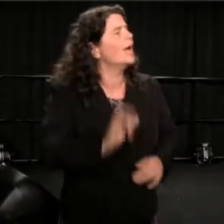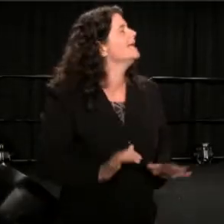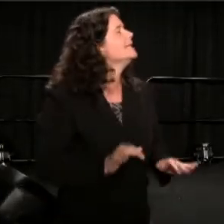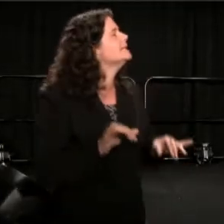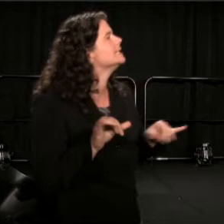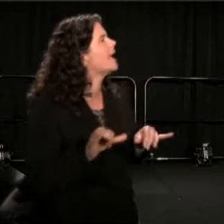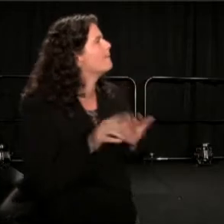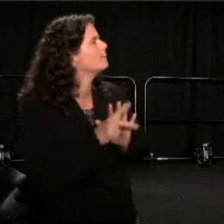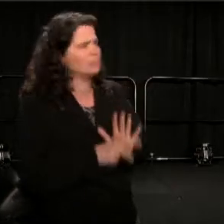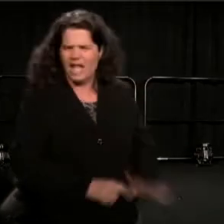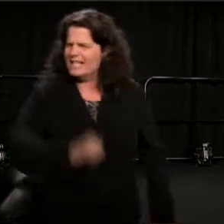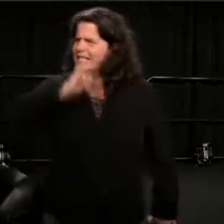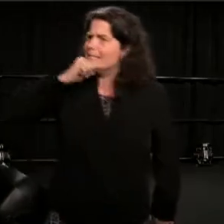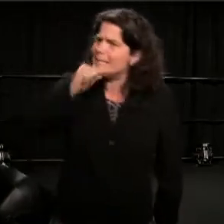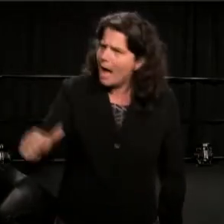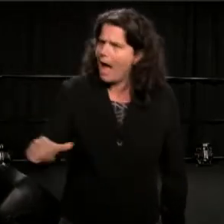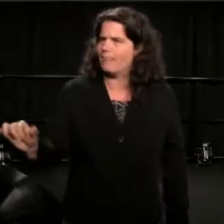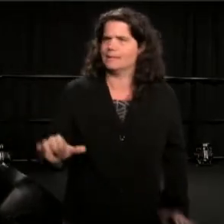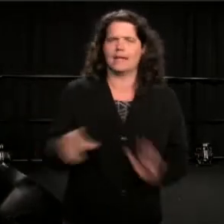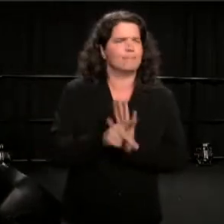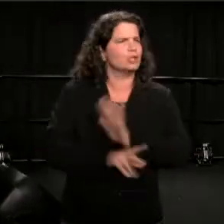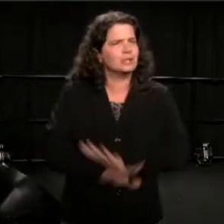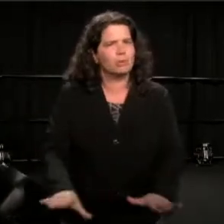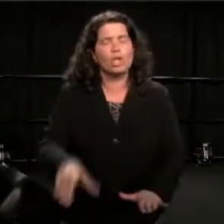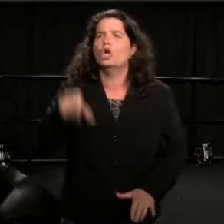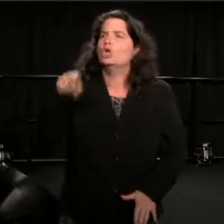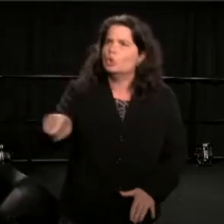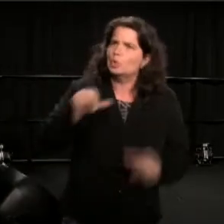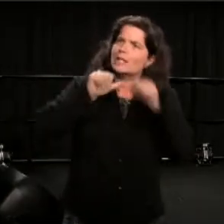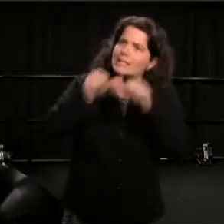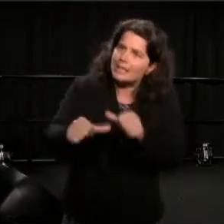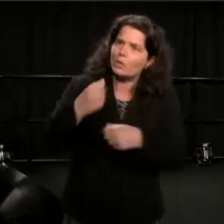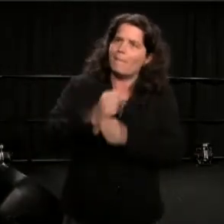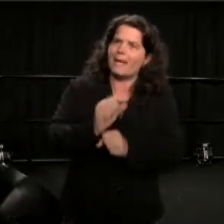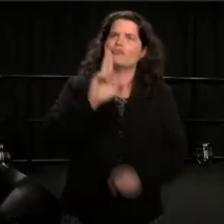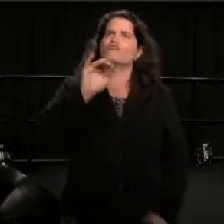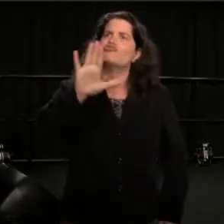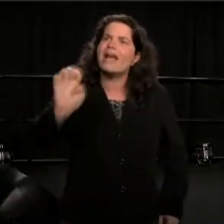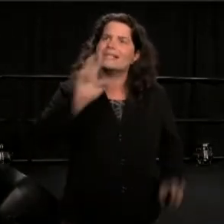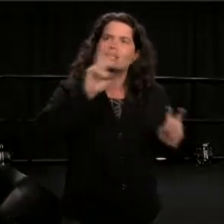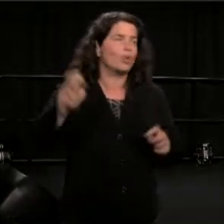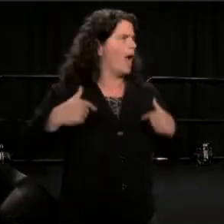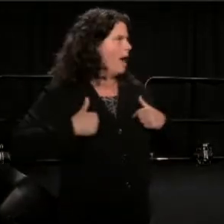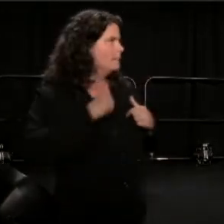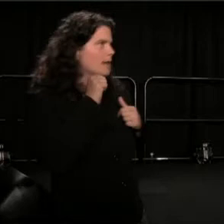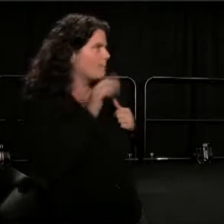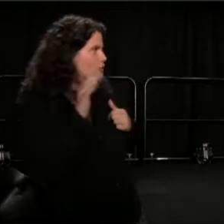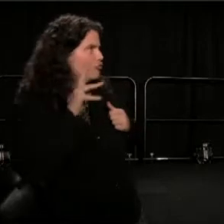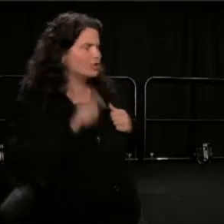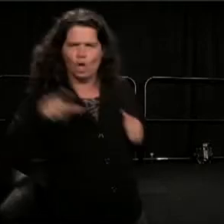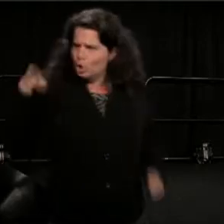(Mead) It isn't the same principle, as long as you're going to continually make it racial. (Baldwin) I'm not being racial. - (Mead) You are being racial!--